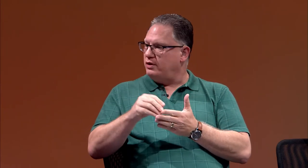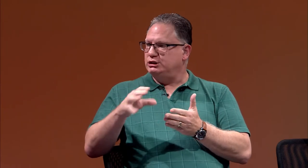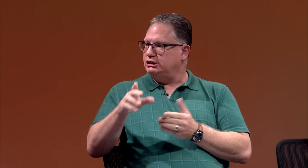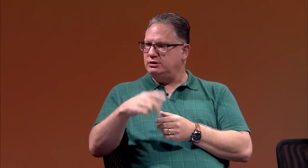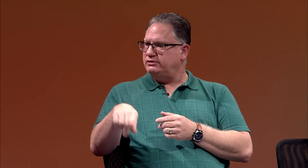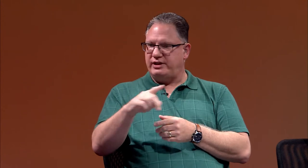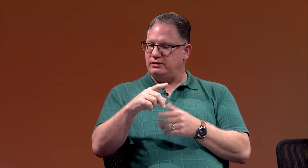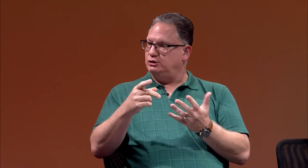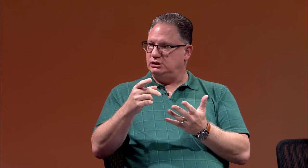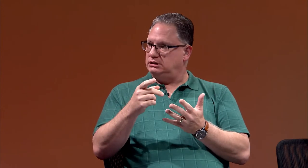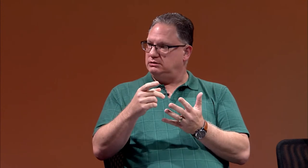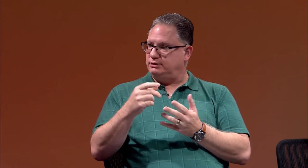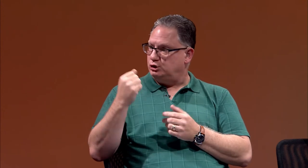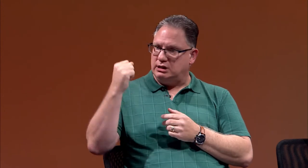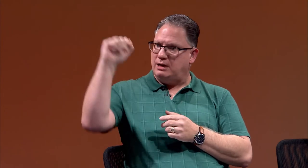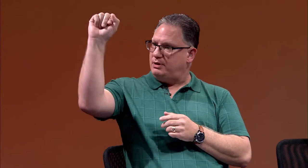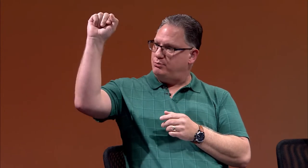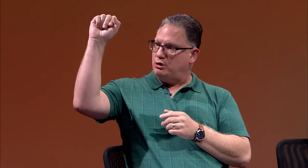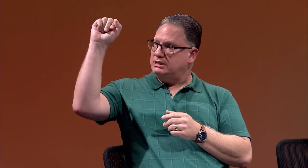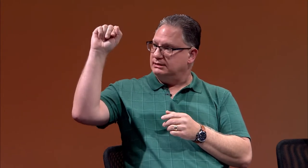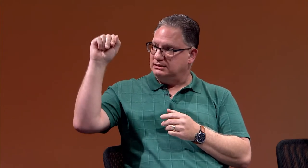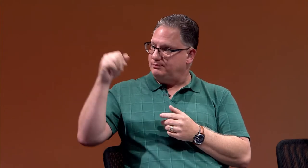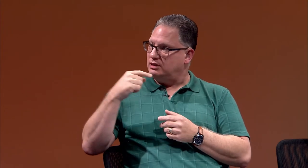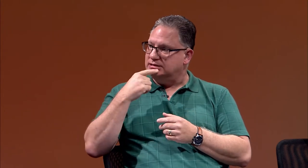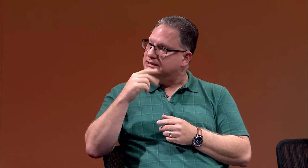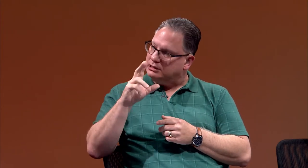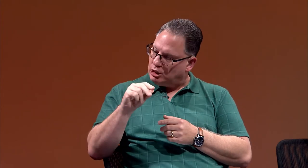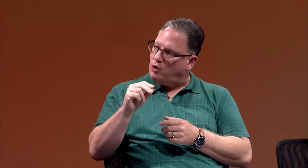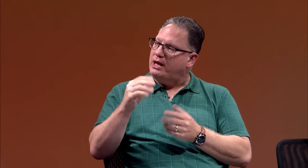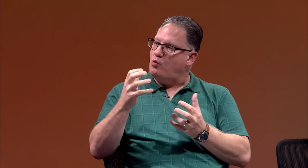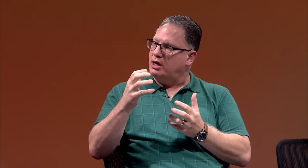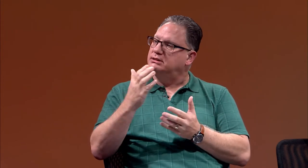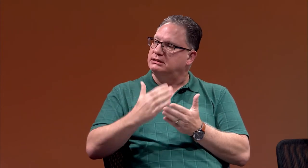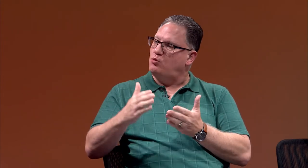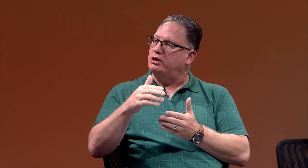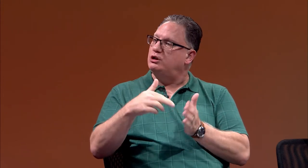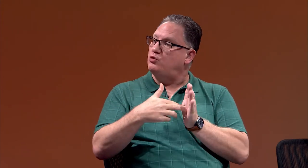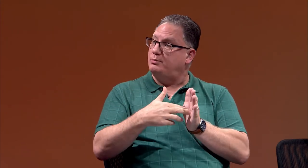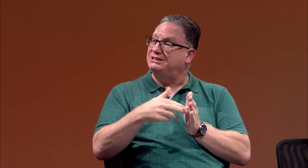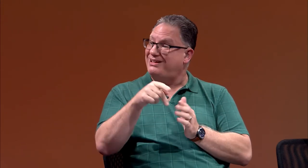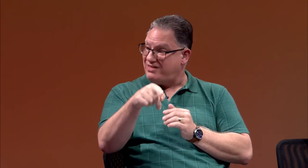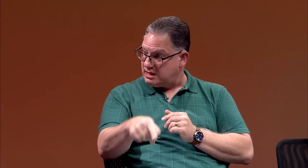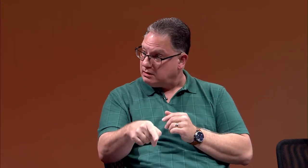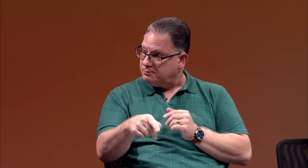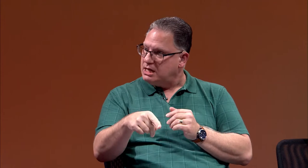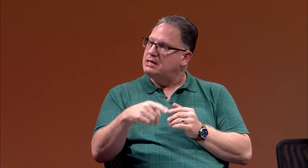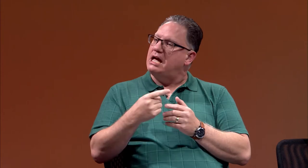Well, the students there just stood up and protested it, because they said no, they wanted someone to represent them,